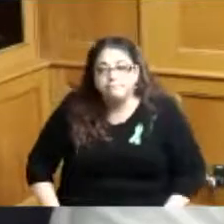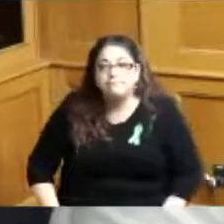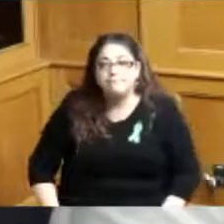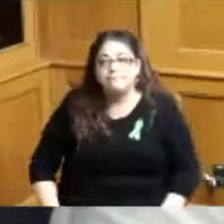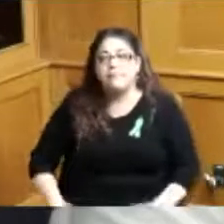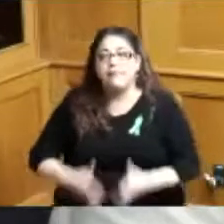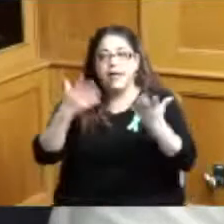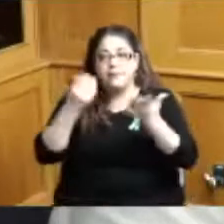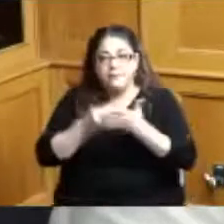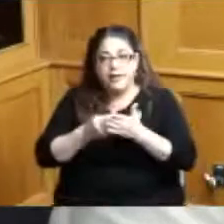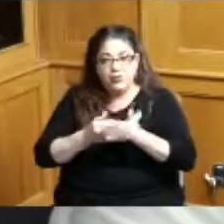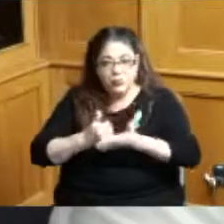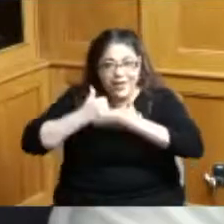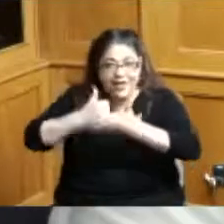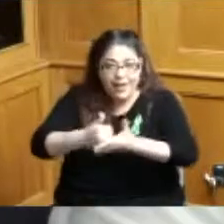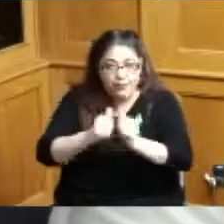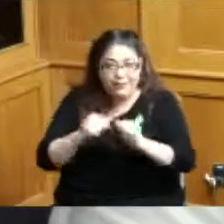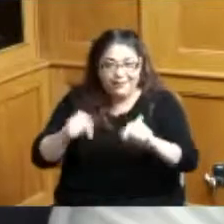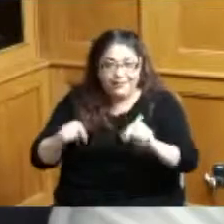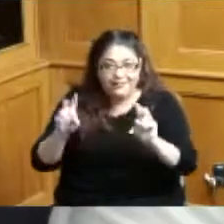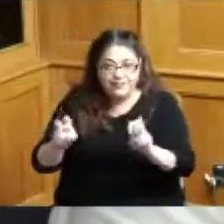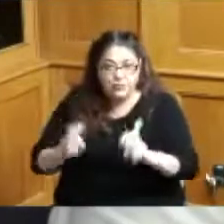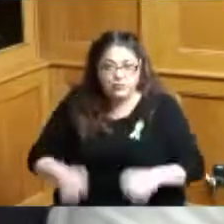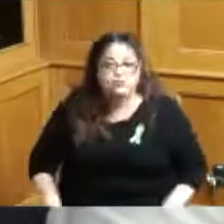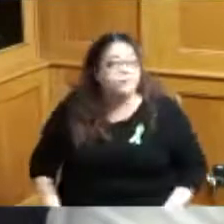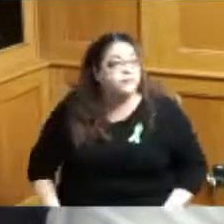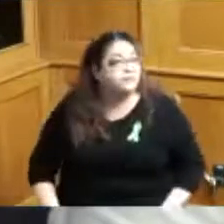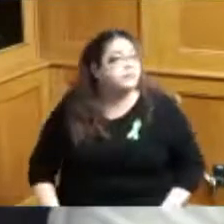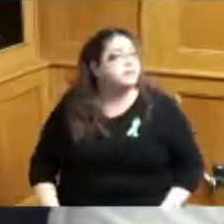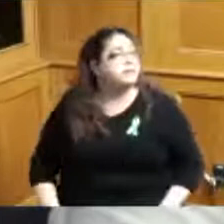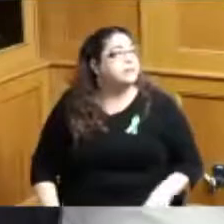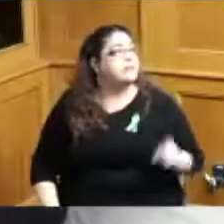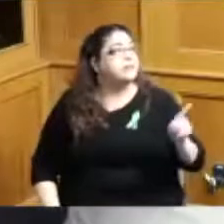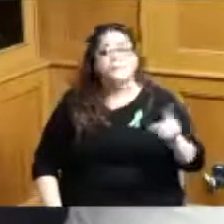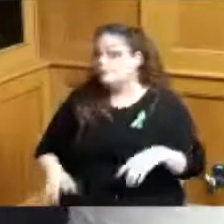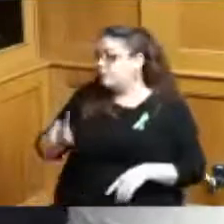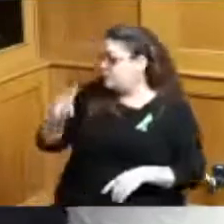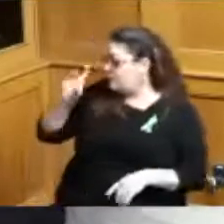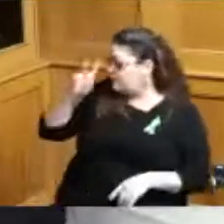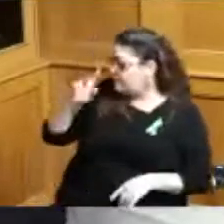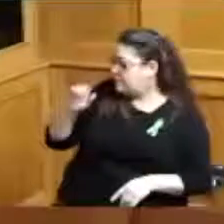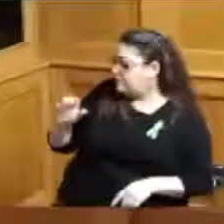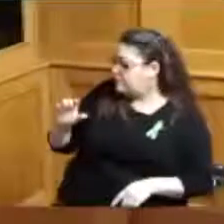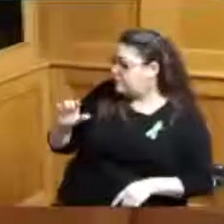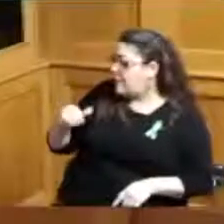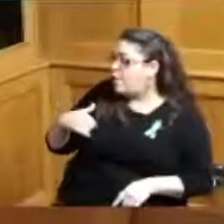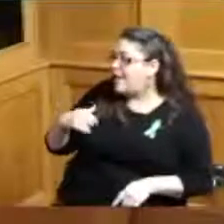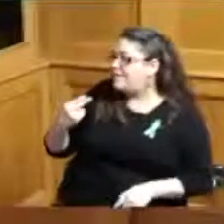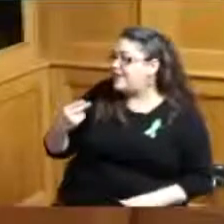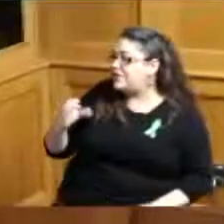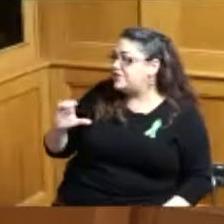with this issue so that's great and let me also add I'm sorry if you don't mind HC ARC is serving